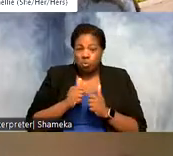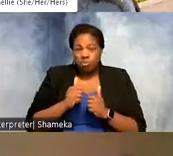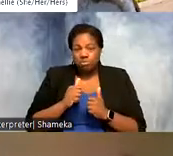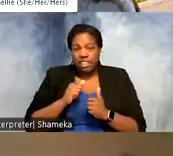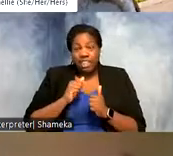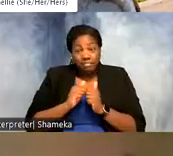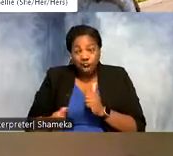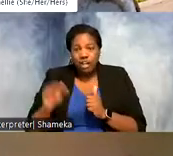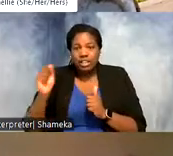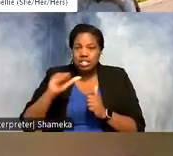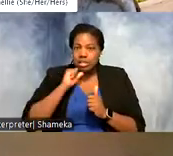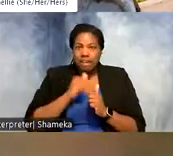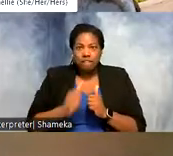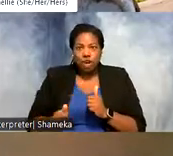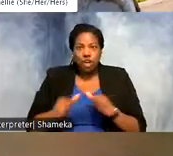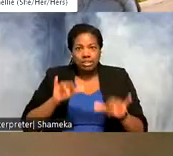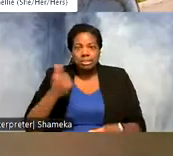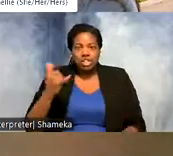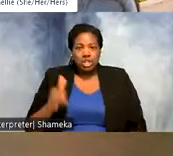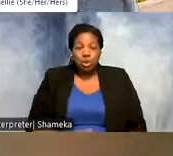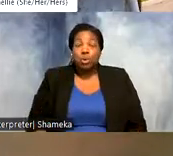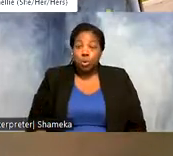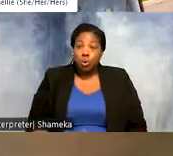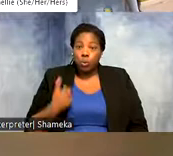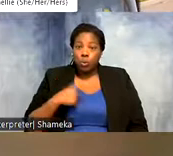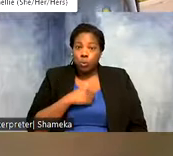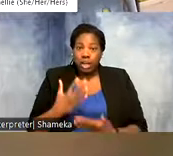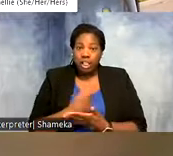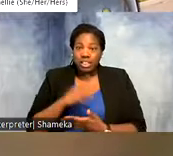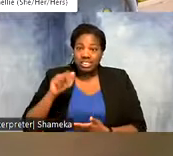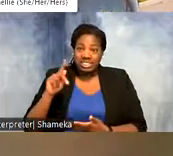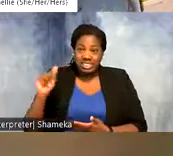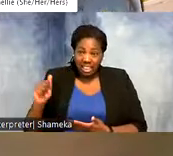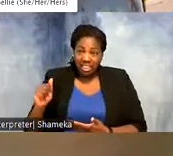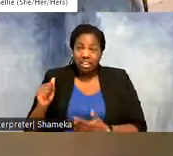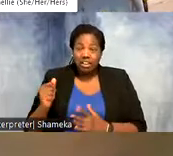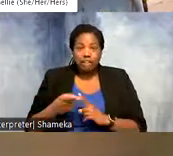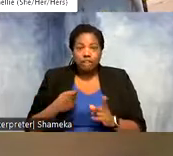pectoral sandpiper. And so when we bring these data together from 30 different species of